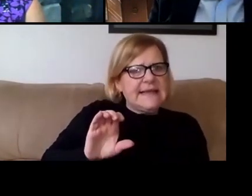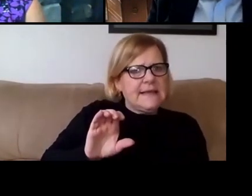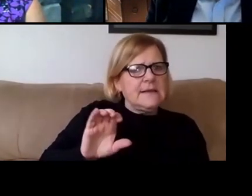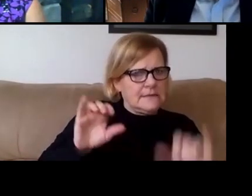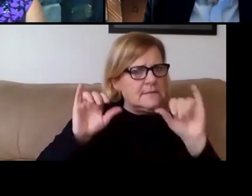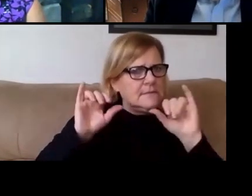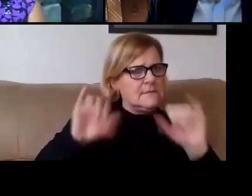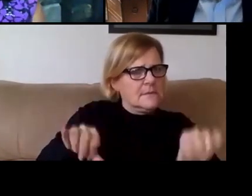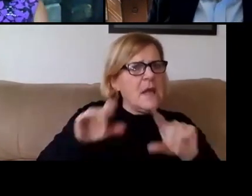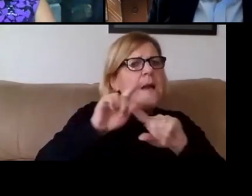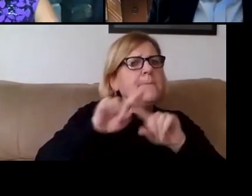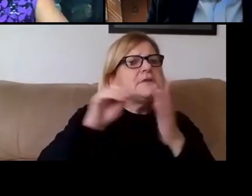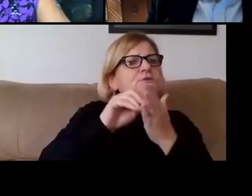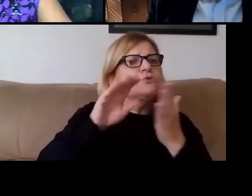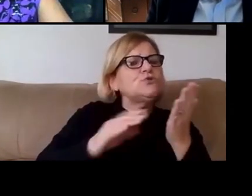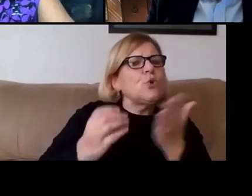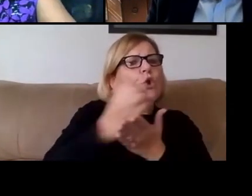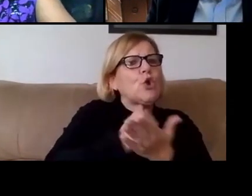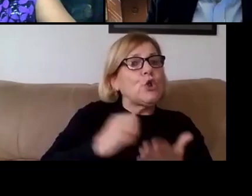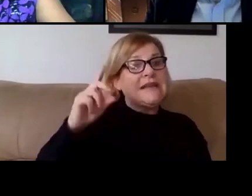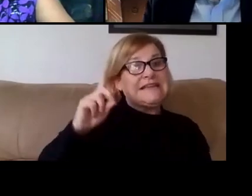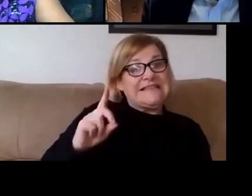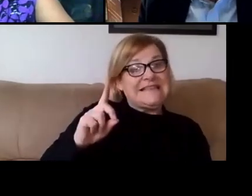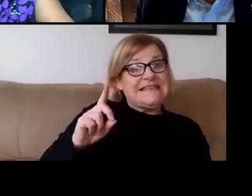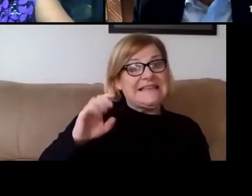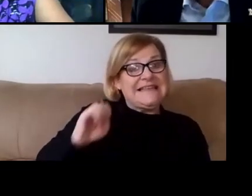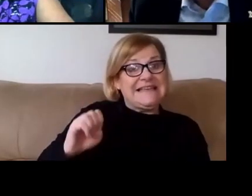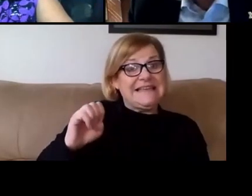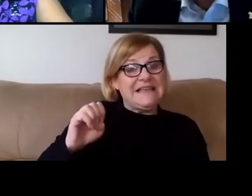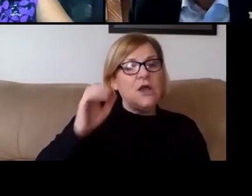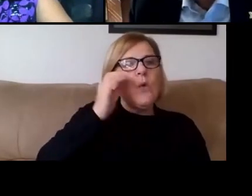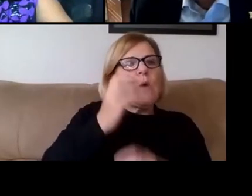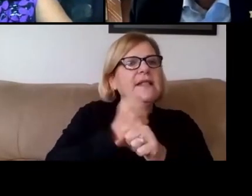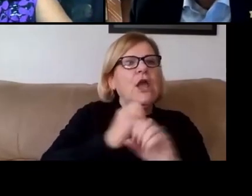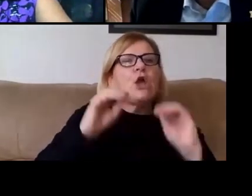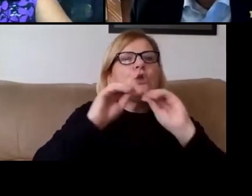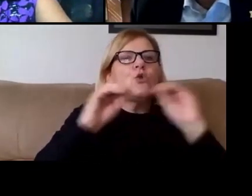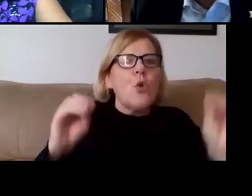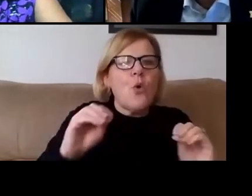but students who earn a D or an E will receive a no-record COVID grade.